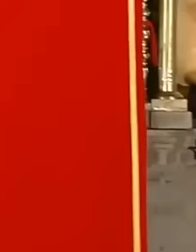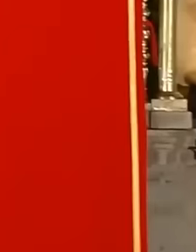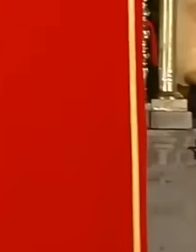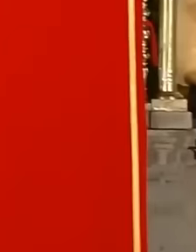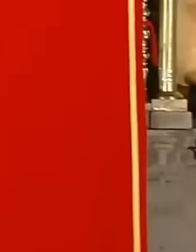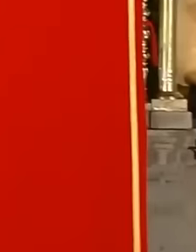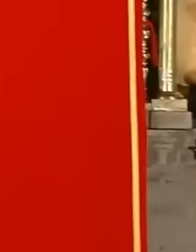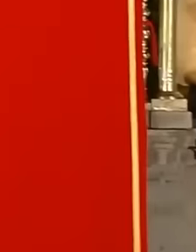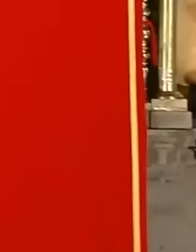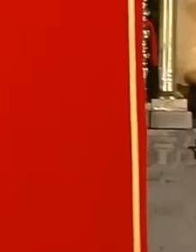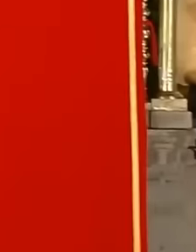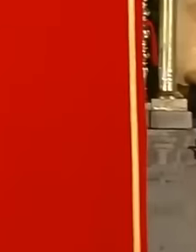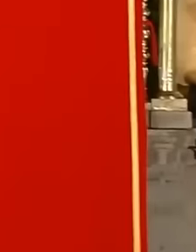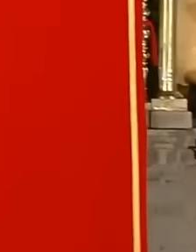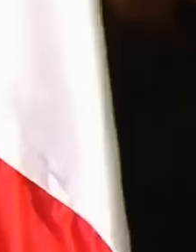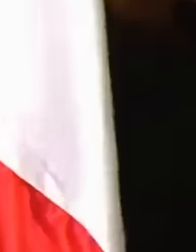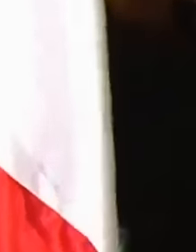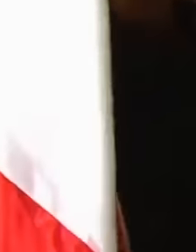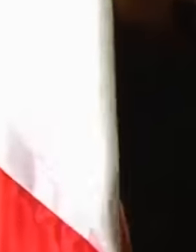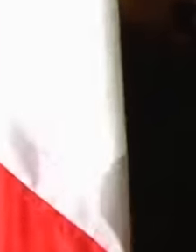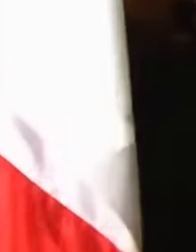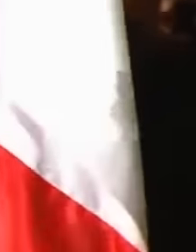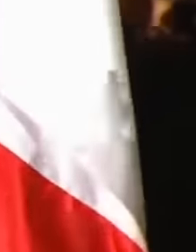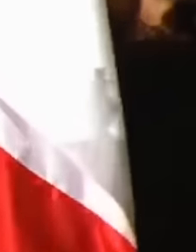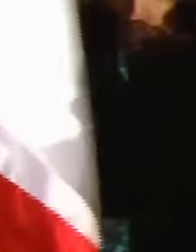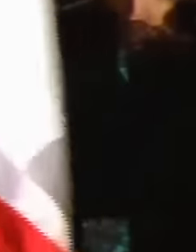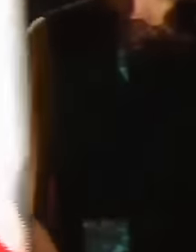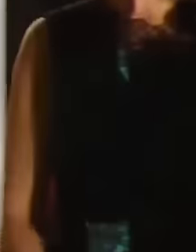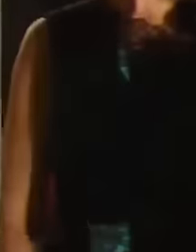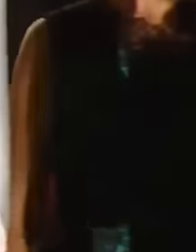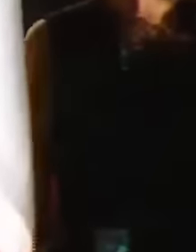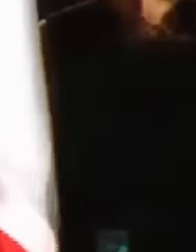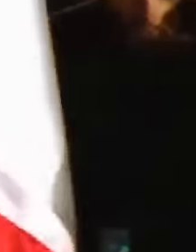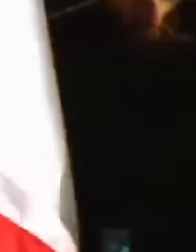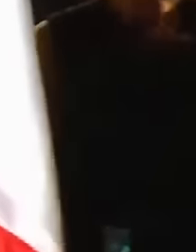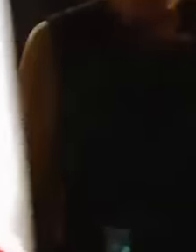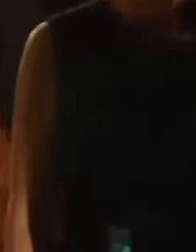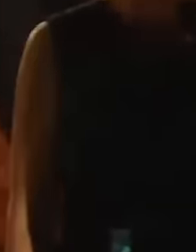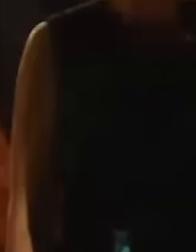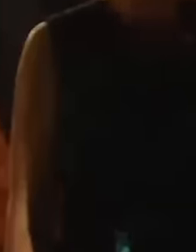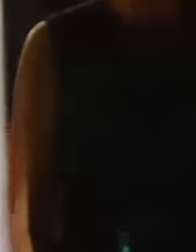the independence of those who felt unprotected, especially the poorest